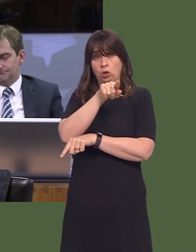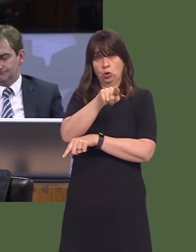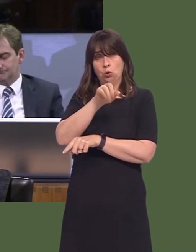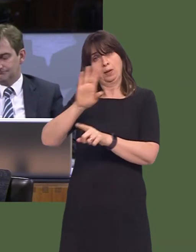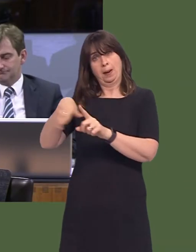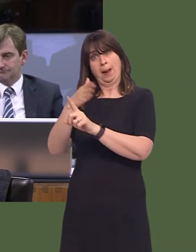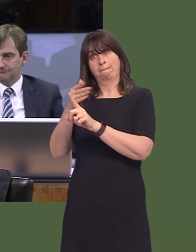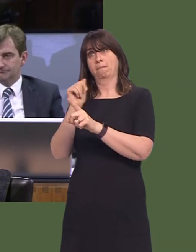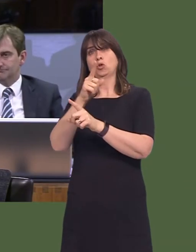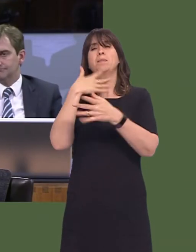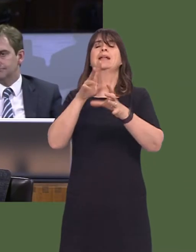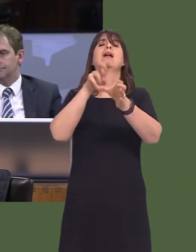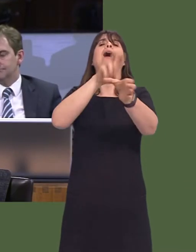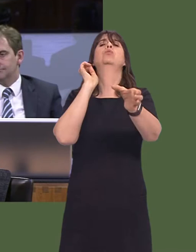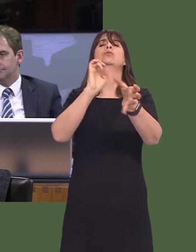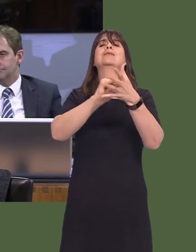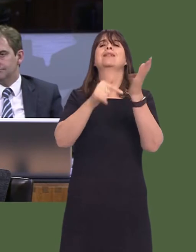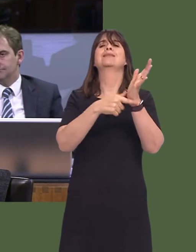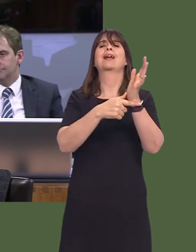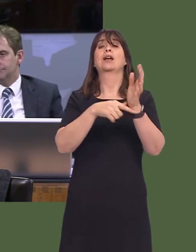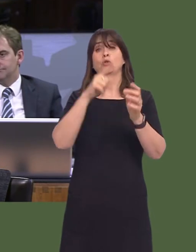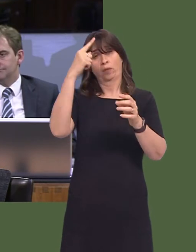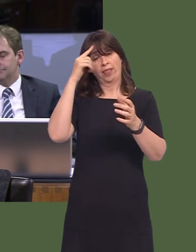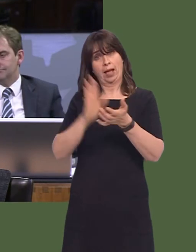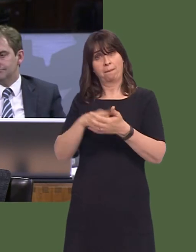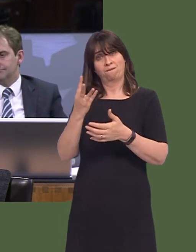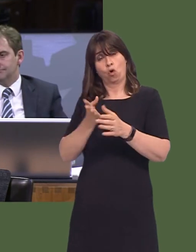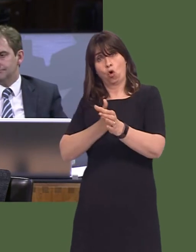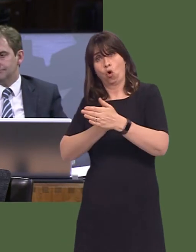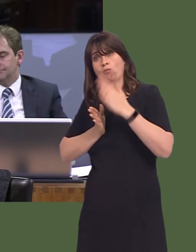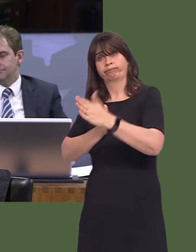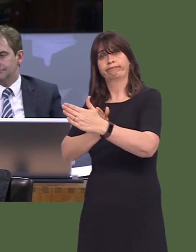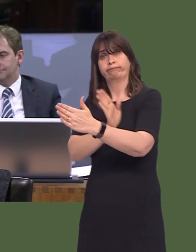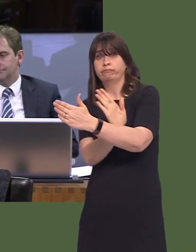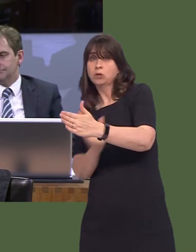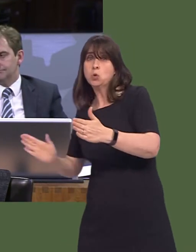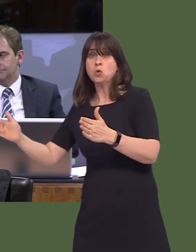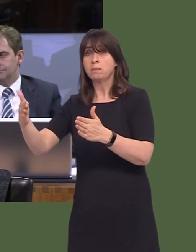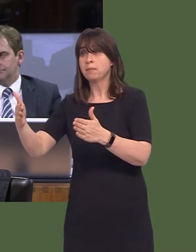announced on Saturday, the M4 relief road will proceed on the basis of the support the